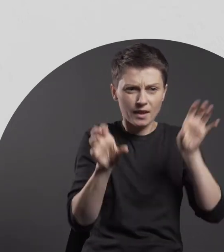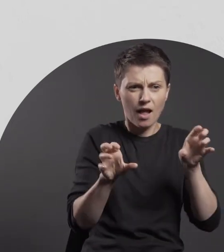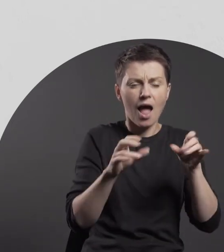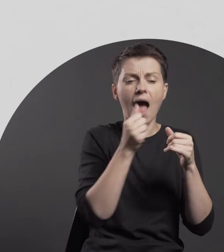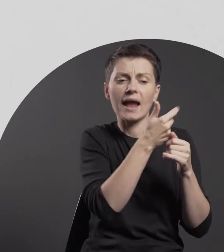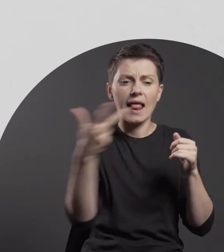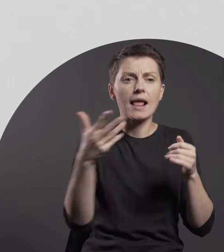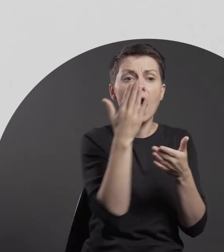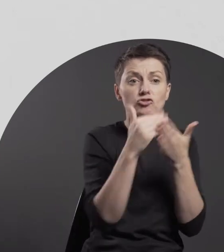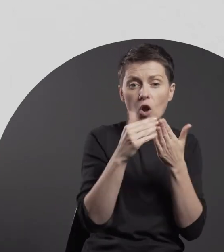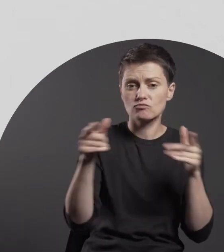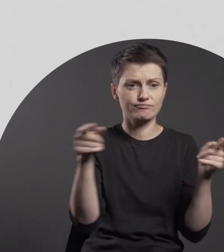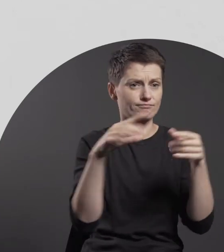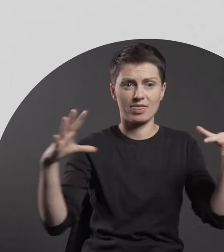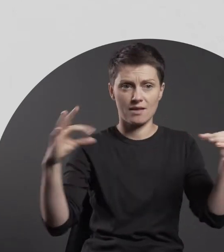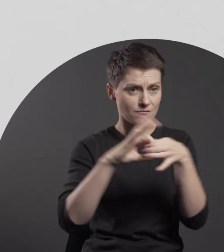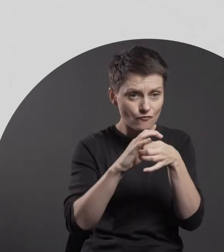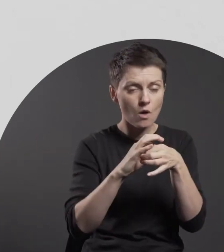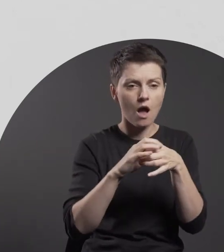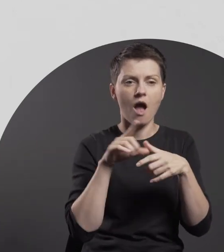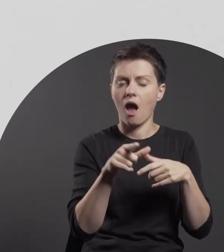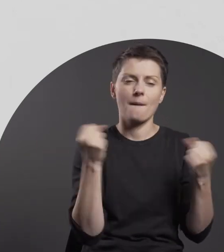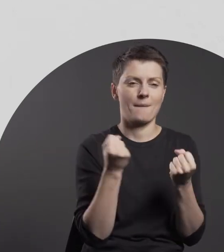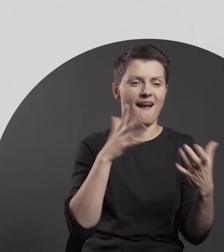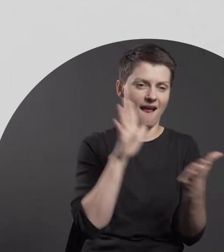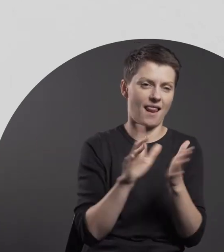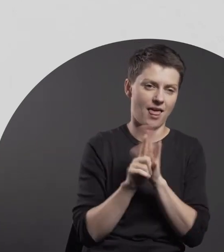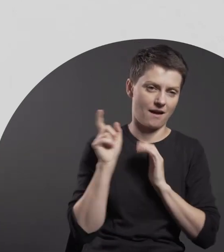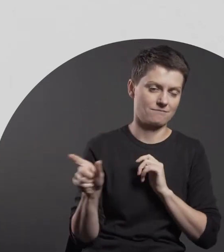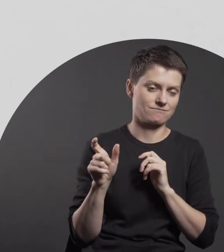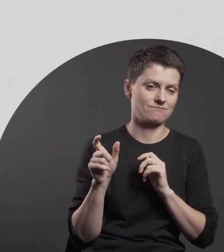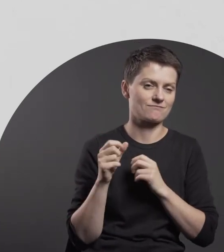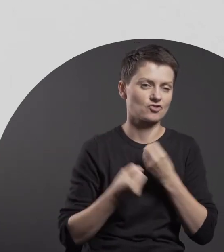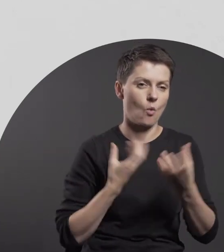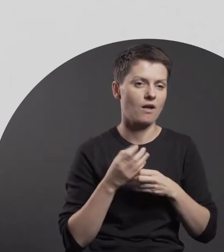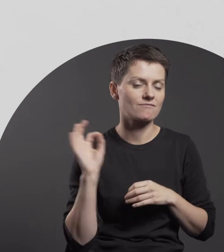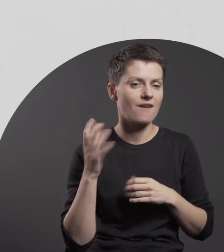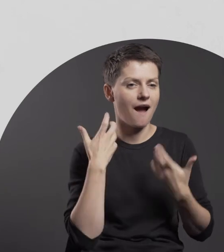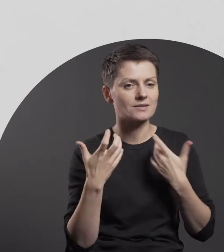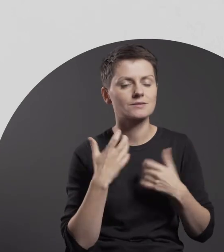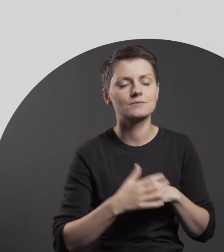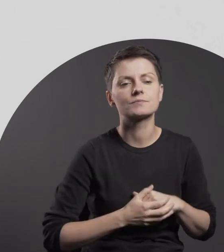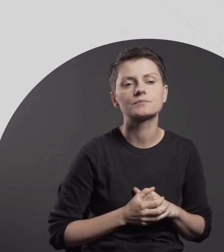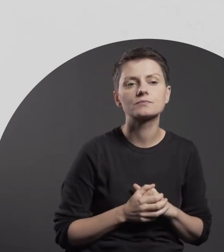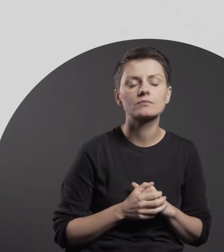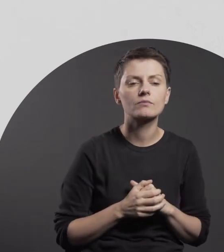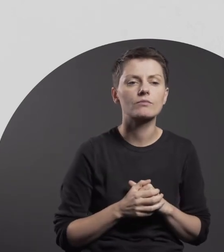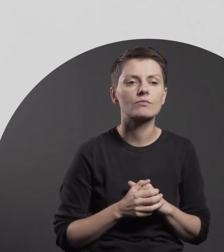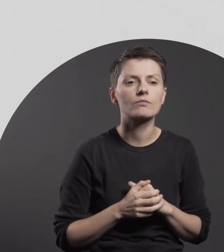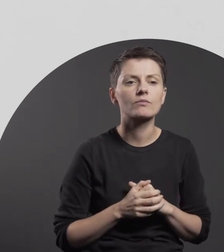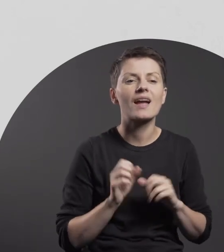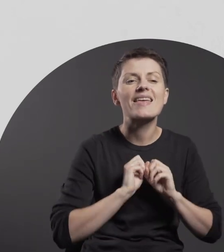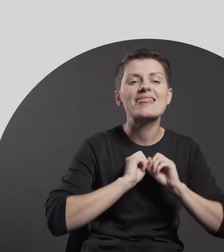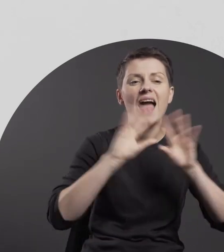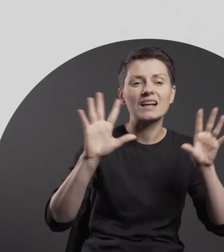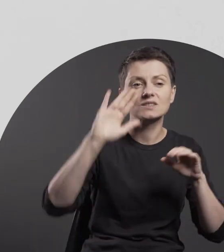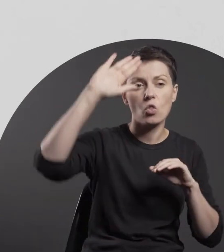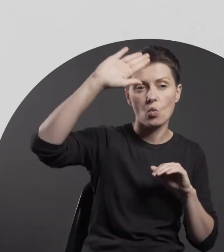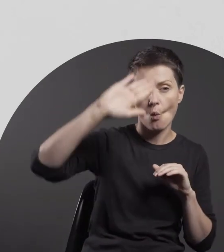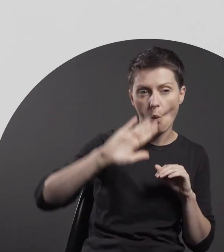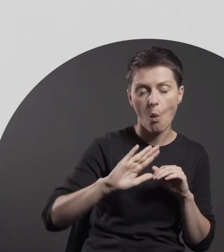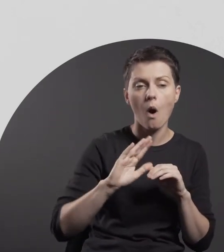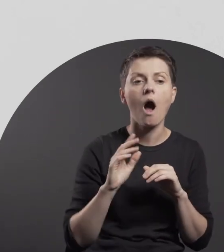which is the artist’s signature gesture. Bright and pastel brushstrokes